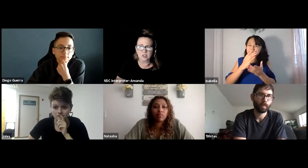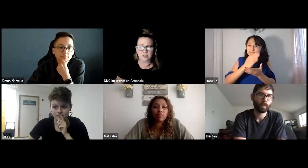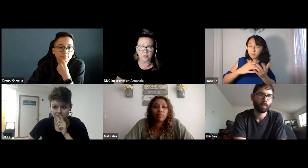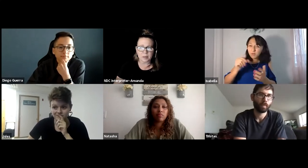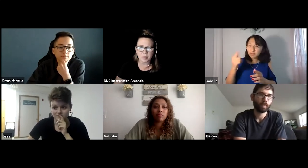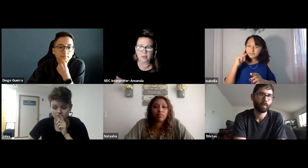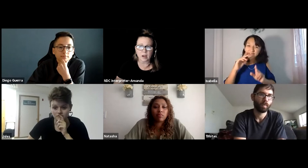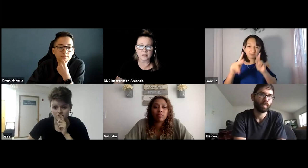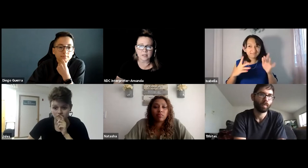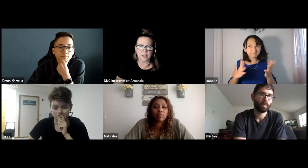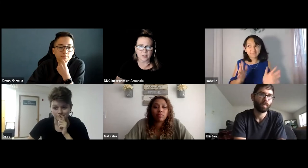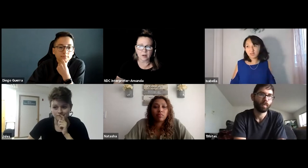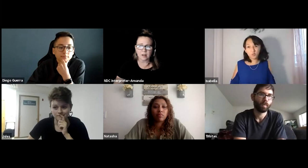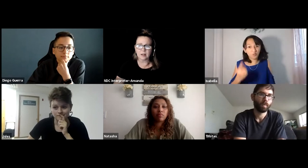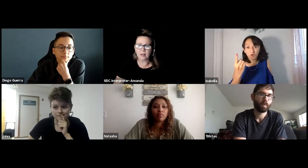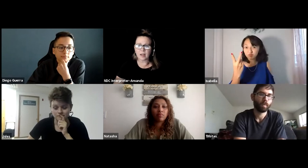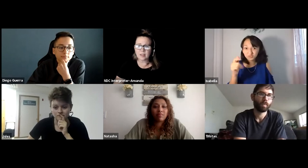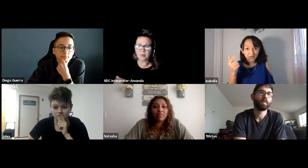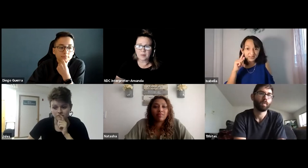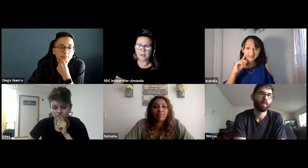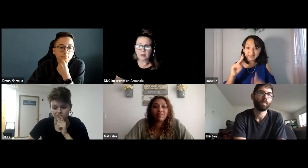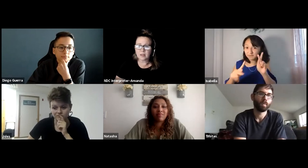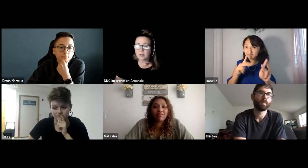Deaf people and got us together. I think it would be good.